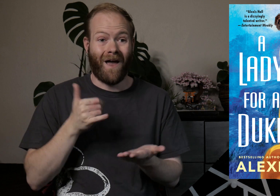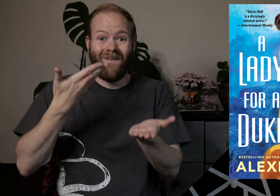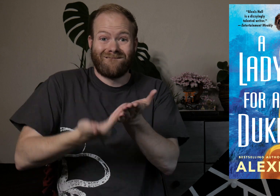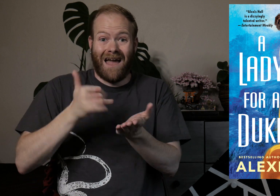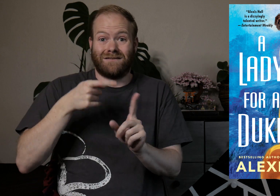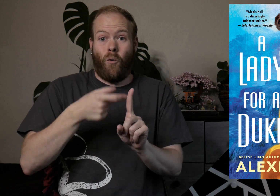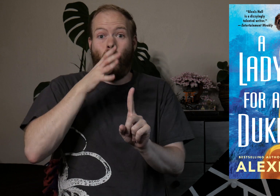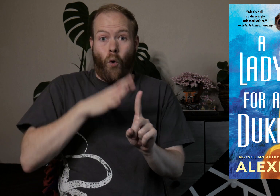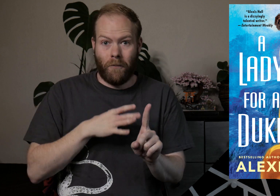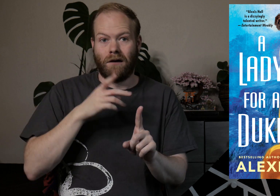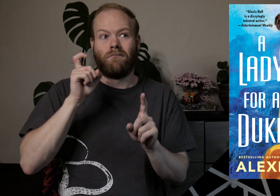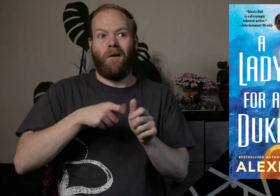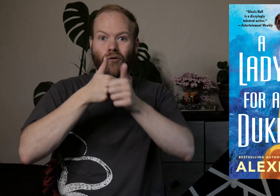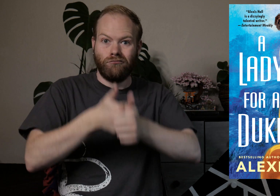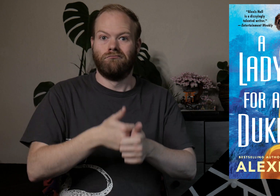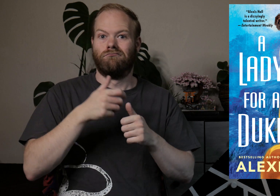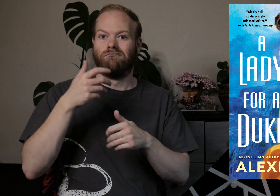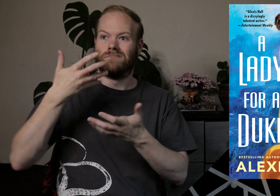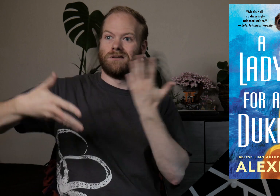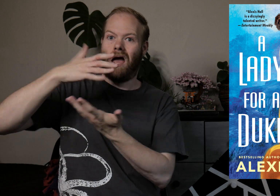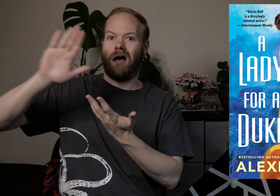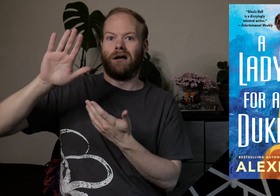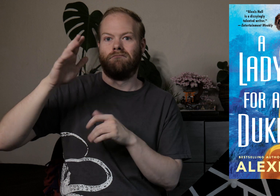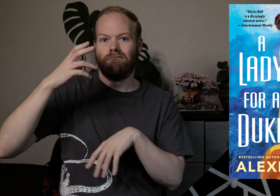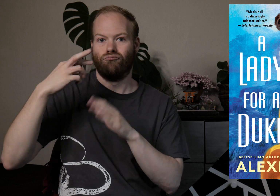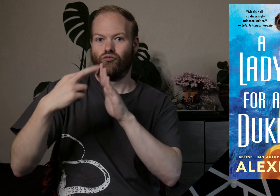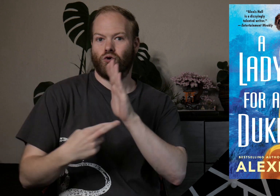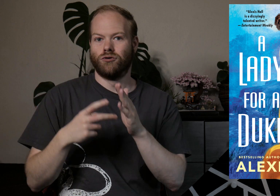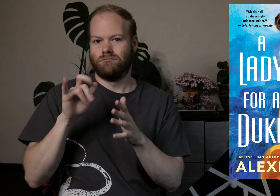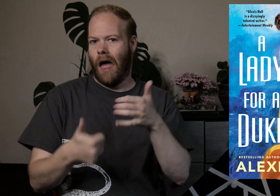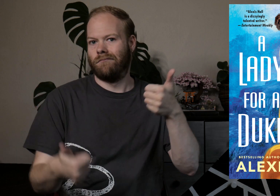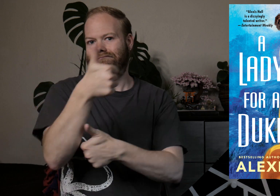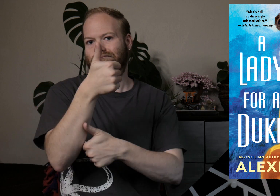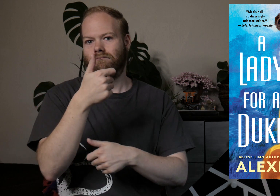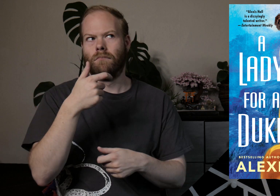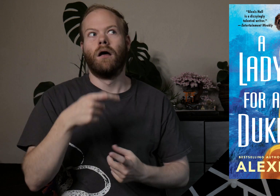The fact that she’s a woman and has to live by all of society’s rules takes precedence,